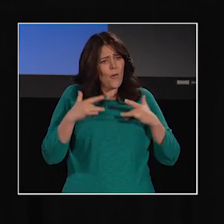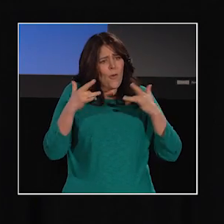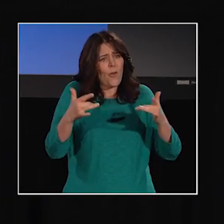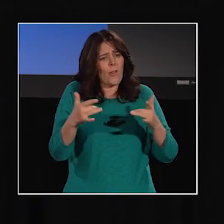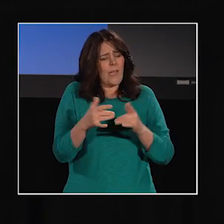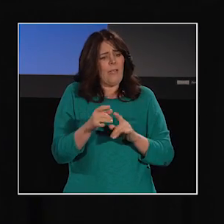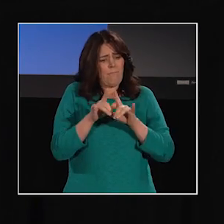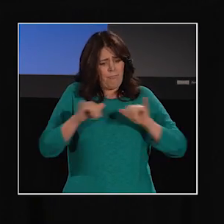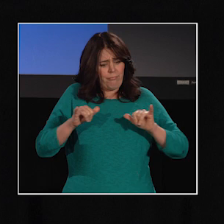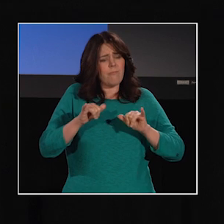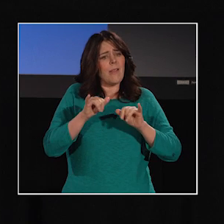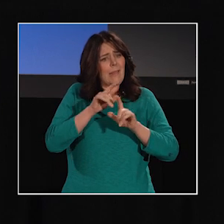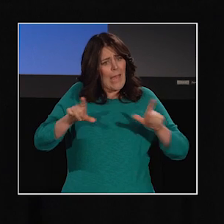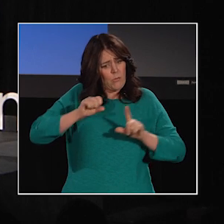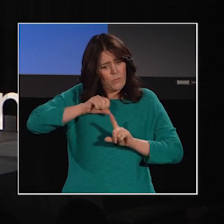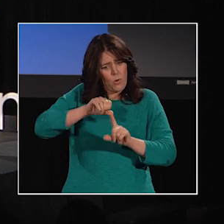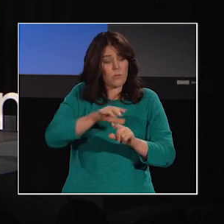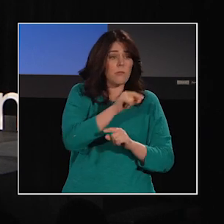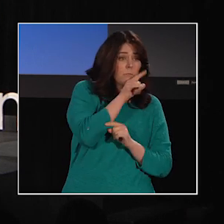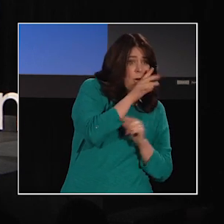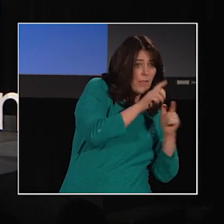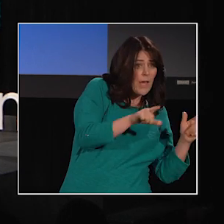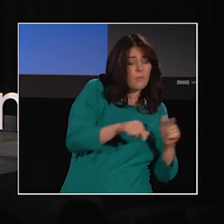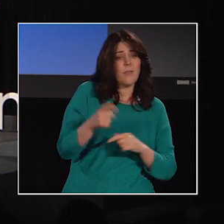both signed and spoken, exposure for deaf children.